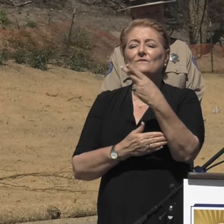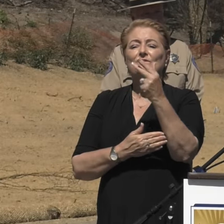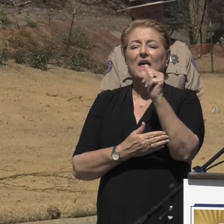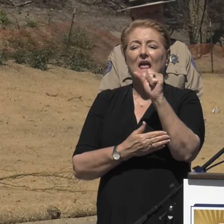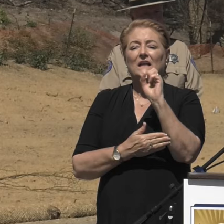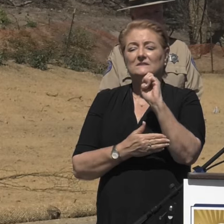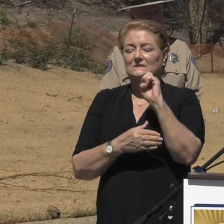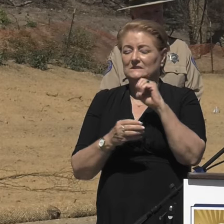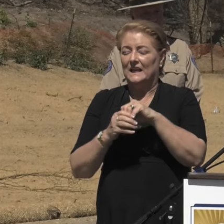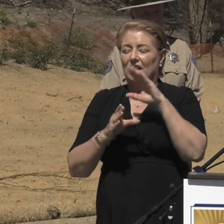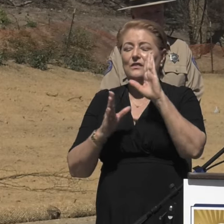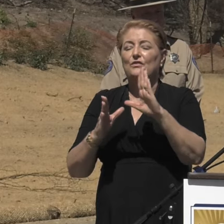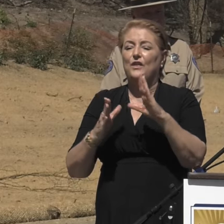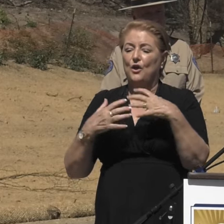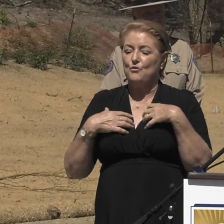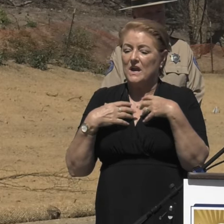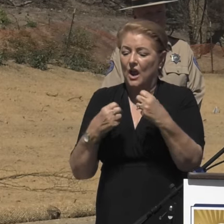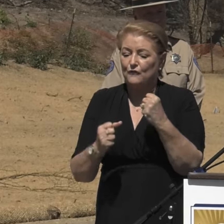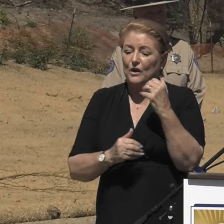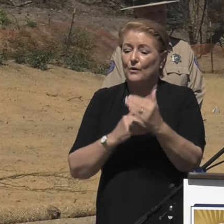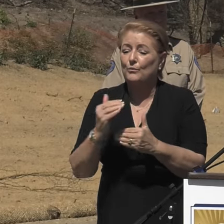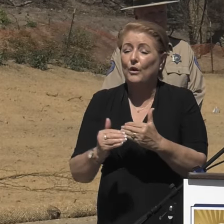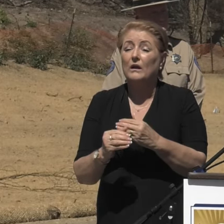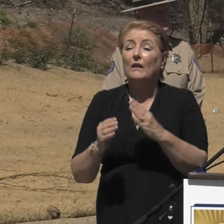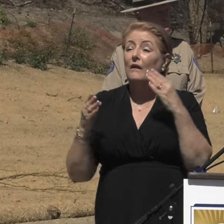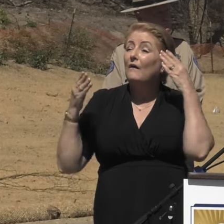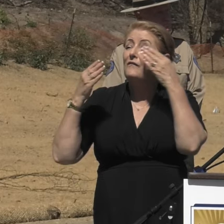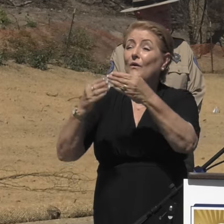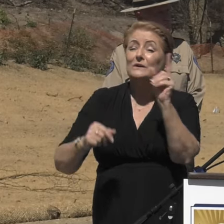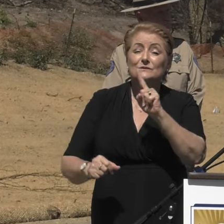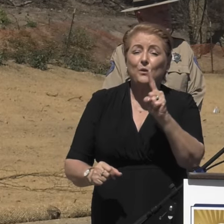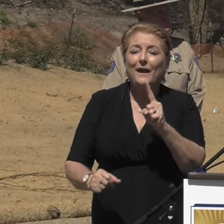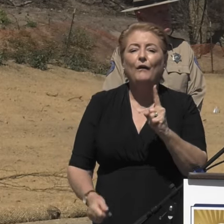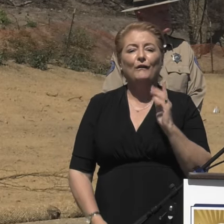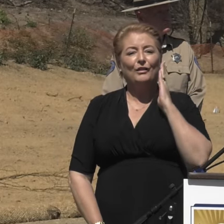that is focused on the future. We still have some work to do,